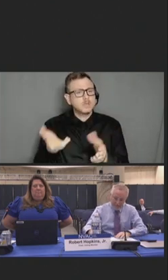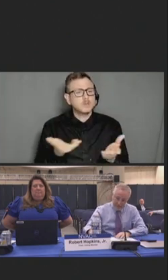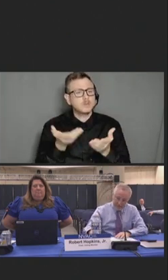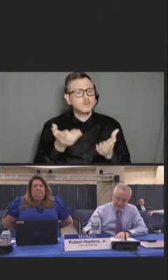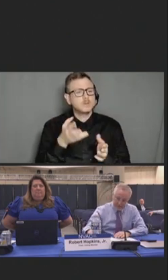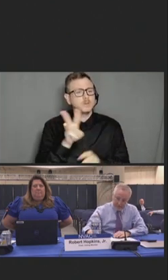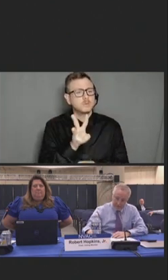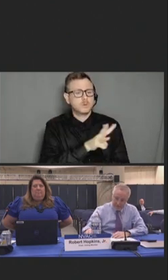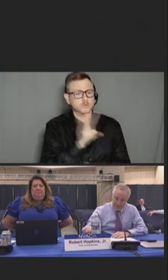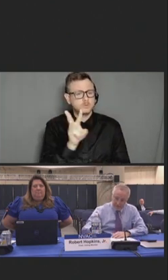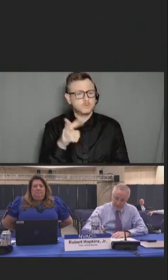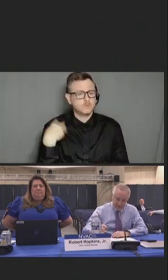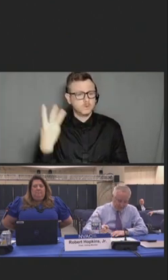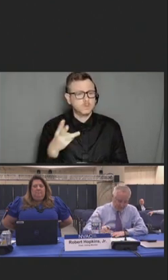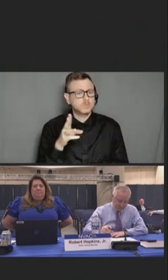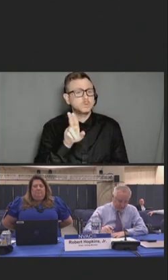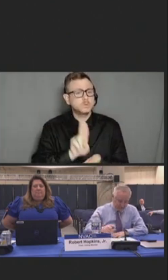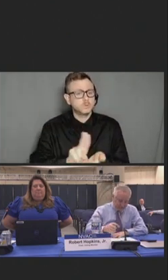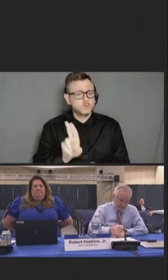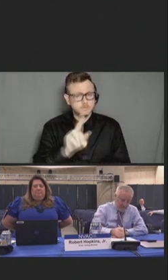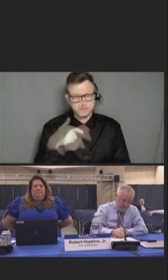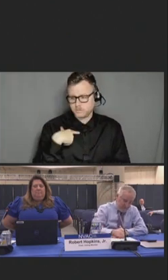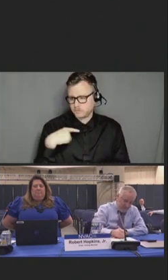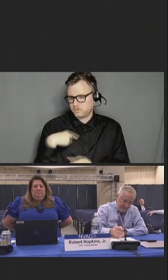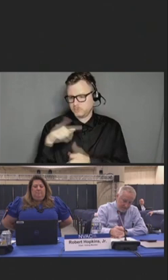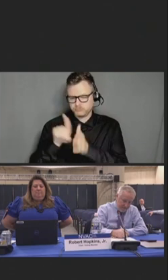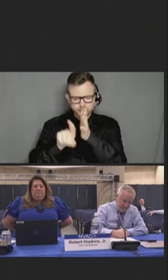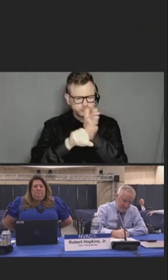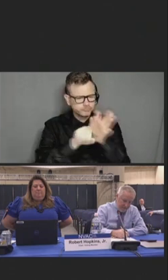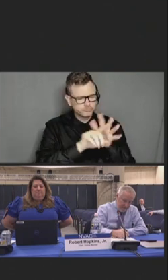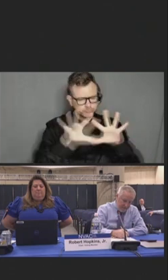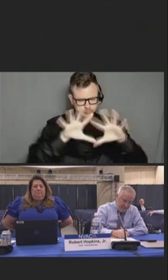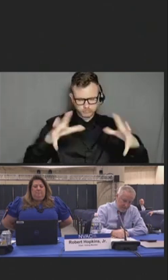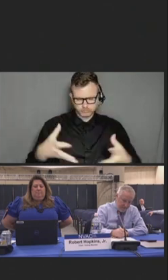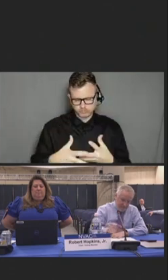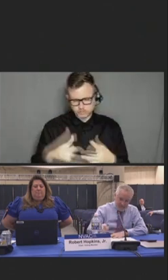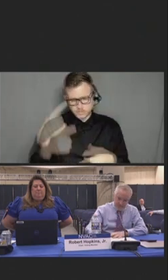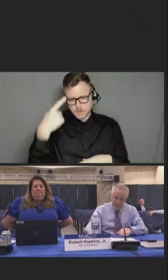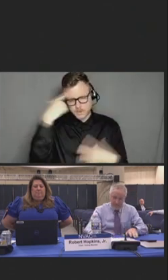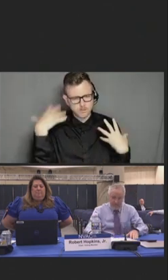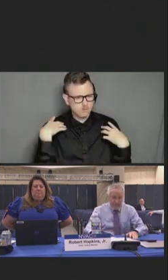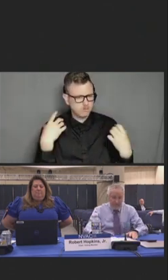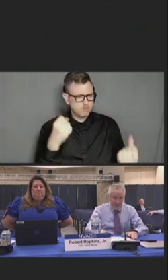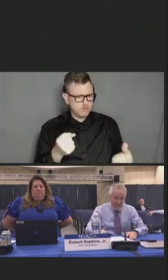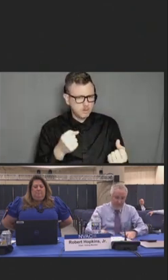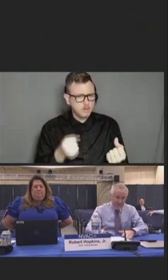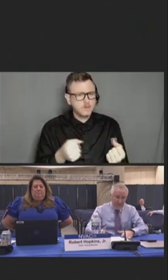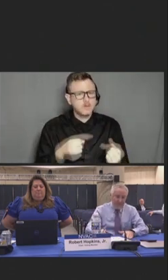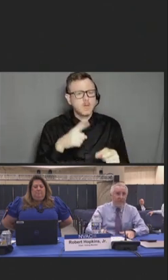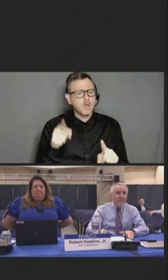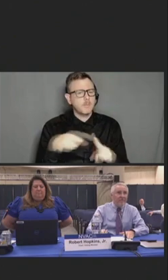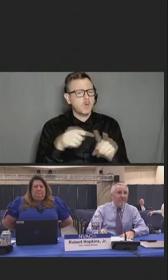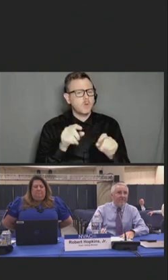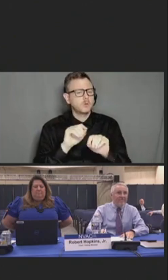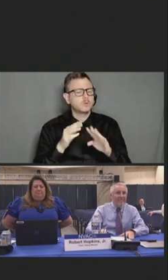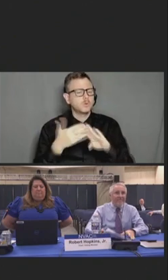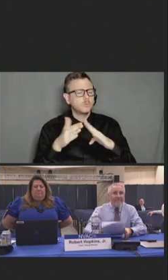My colleagues and I conduct research worldwide examining mental health subsequent to community-wide stressors and stigma.